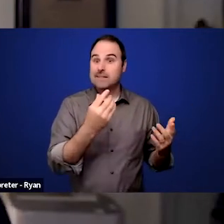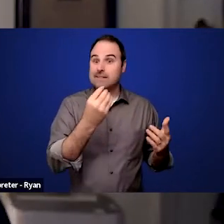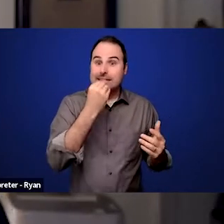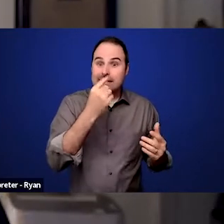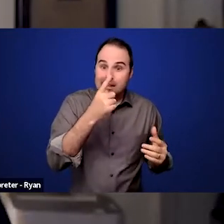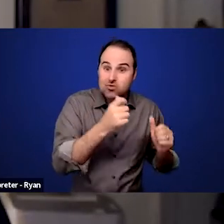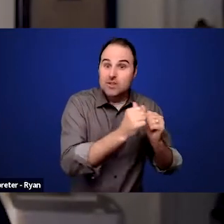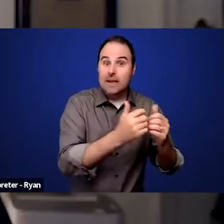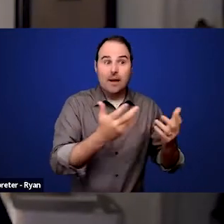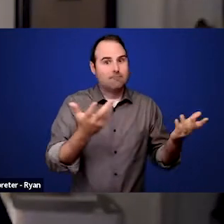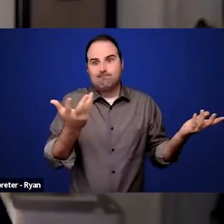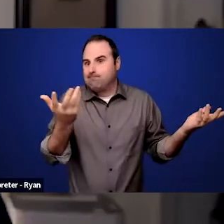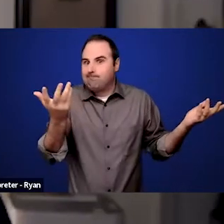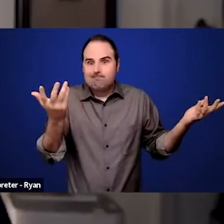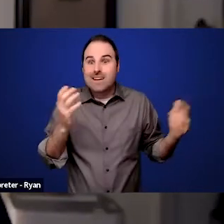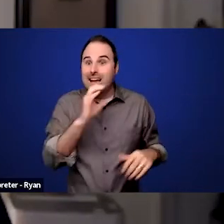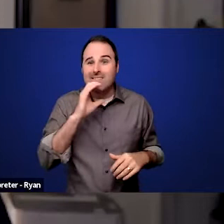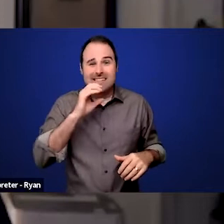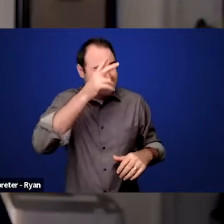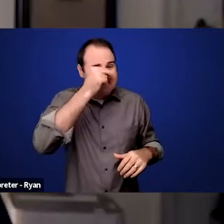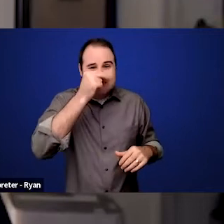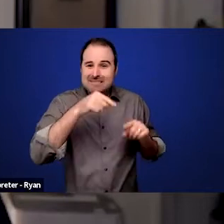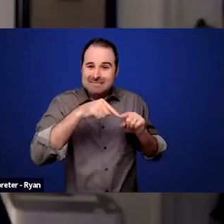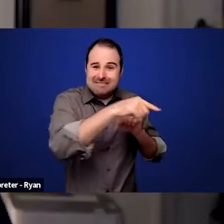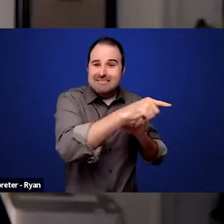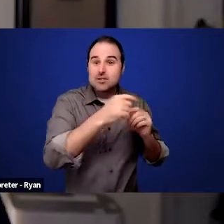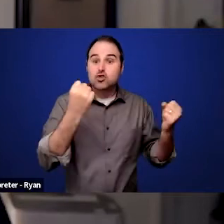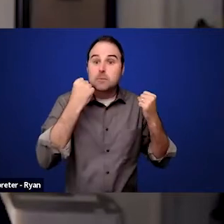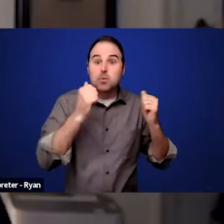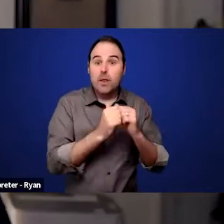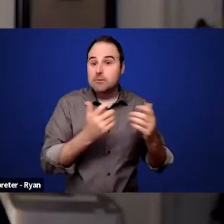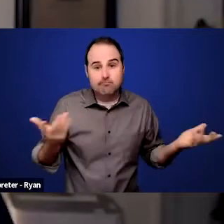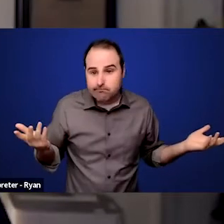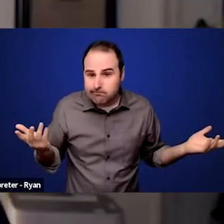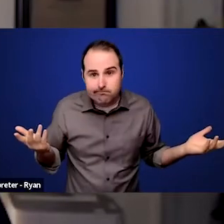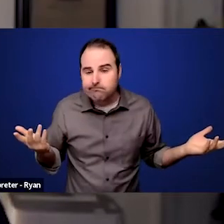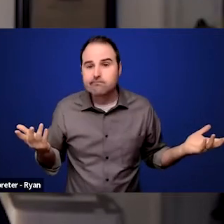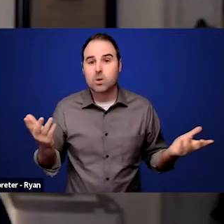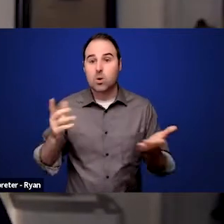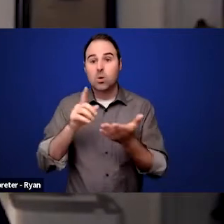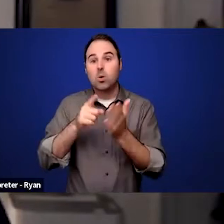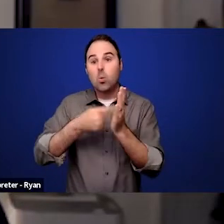we didn't do gym together. Once a week in assembly, we would go to the assembly.